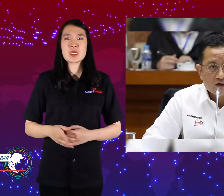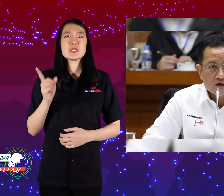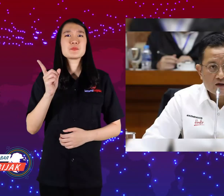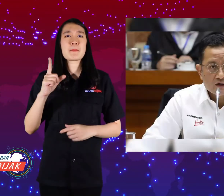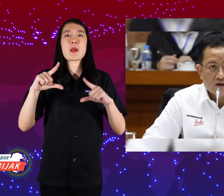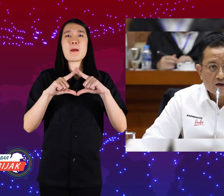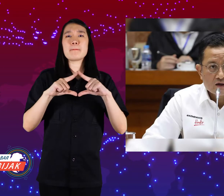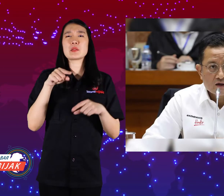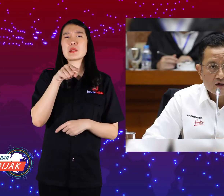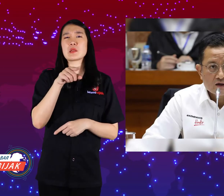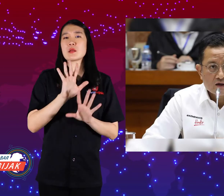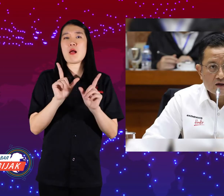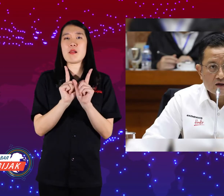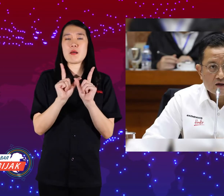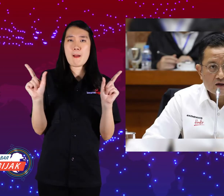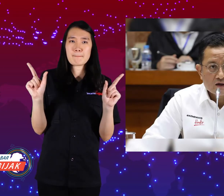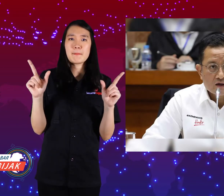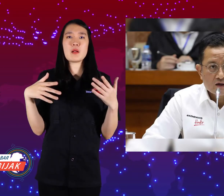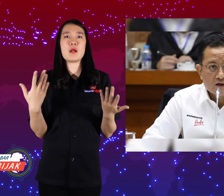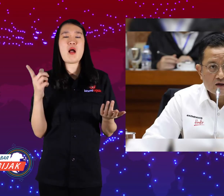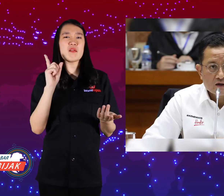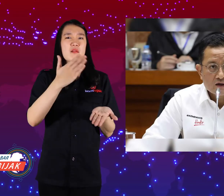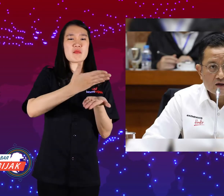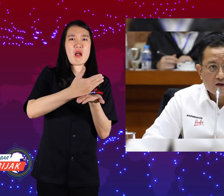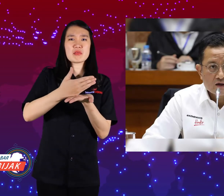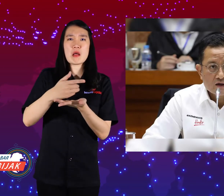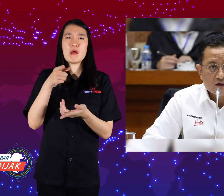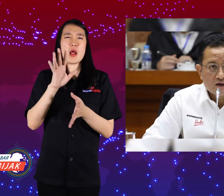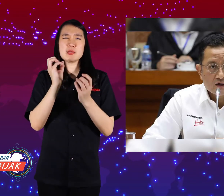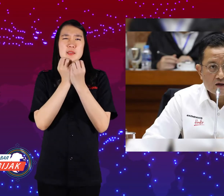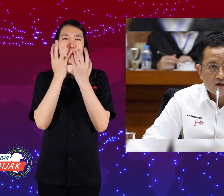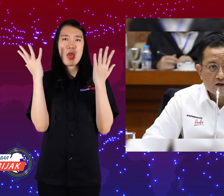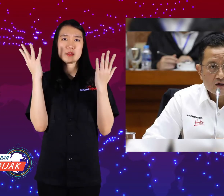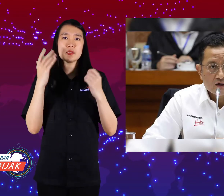It happened because of data management bad, and there are incomplete addresses.